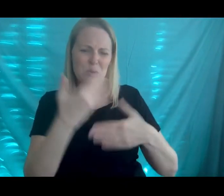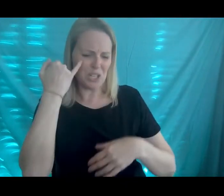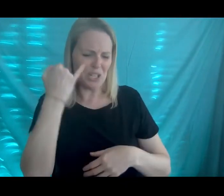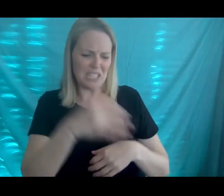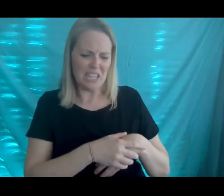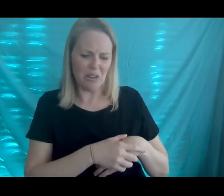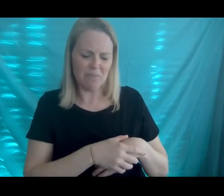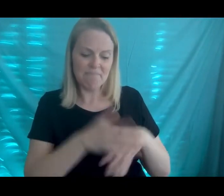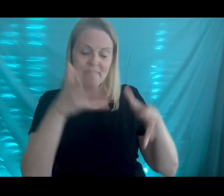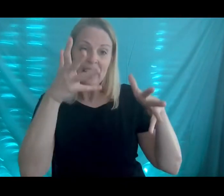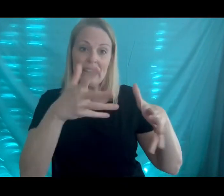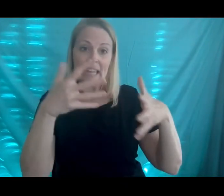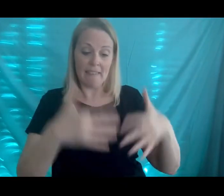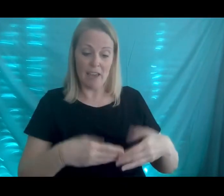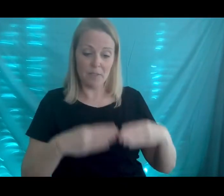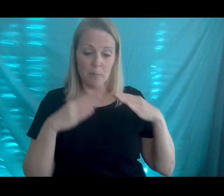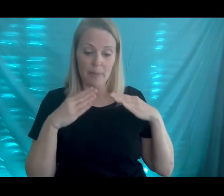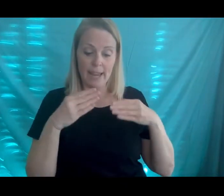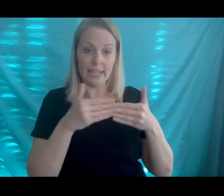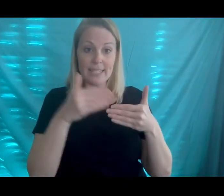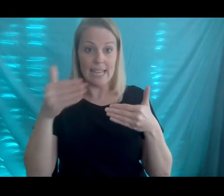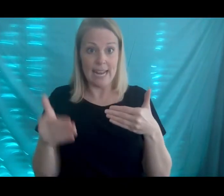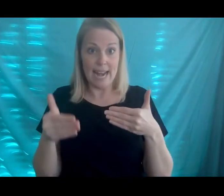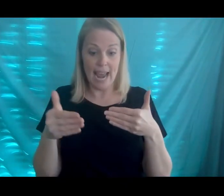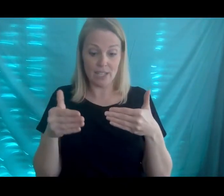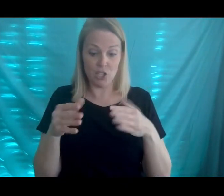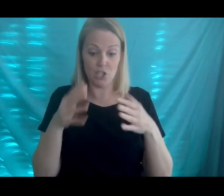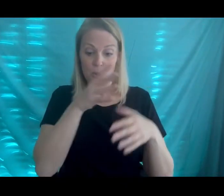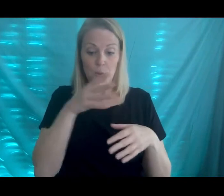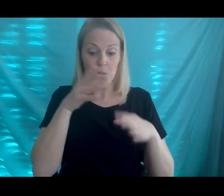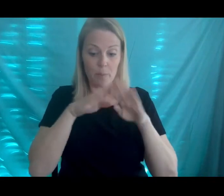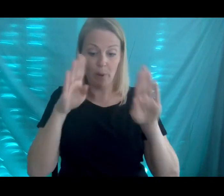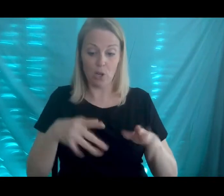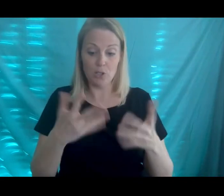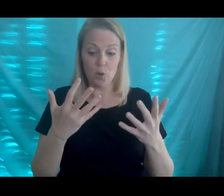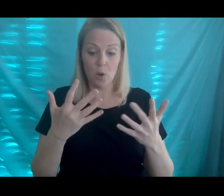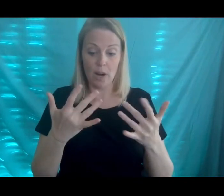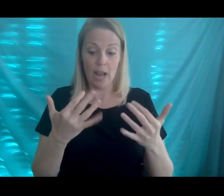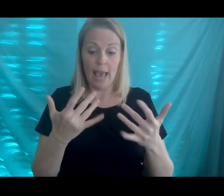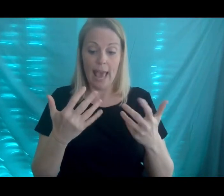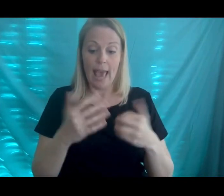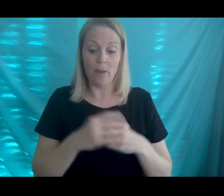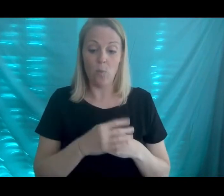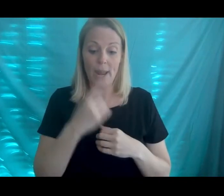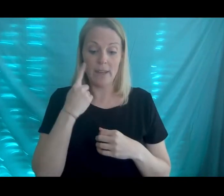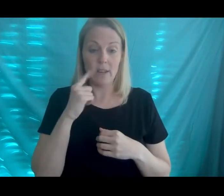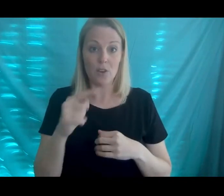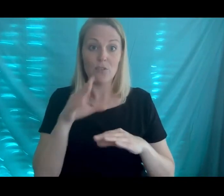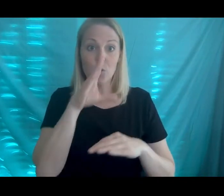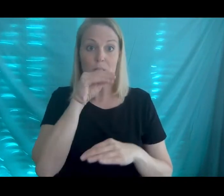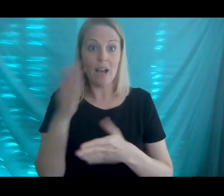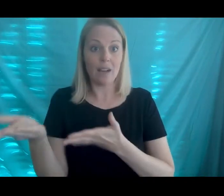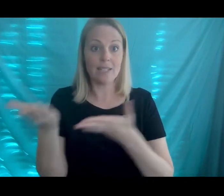good deal he left the blankets next to the barn door and waited for duck to